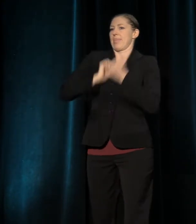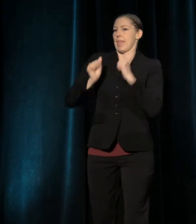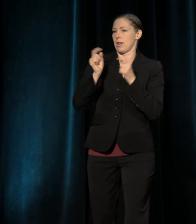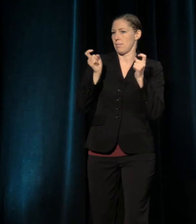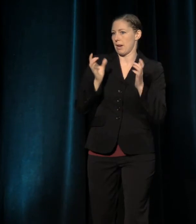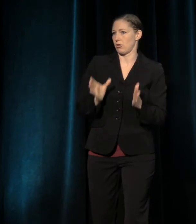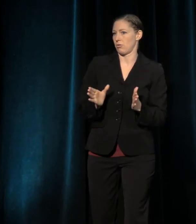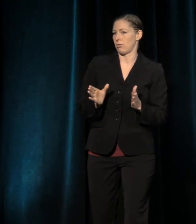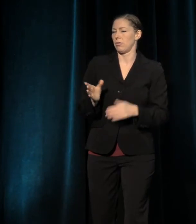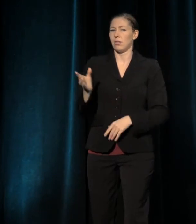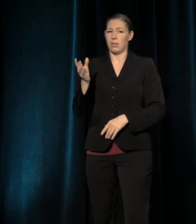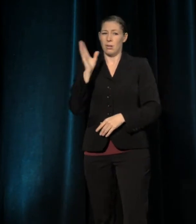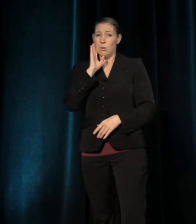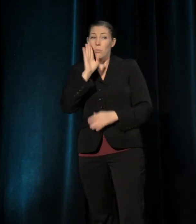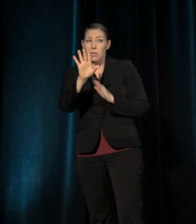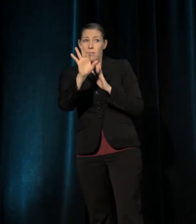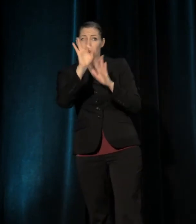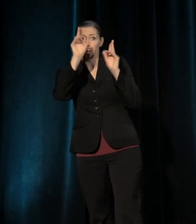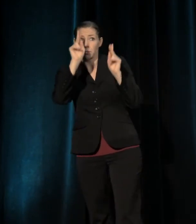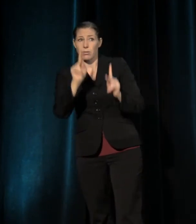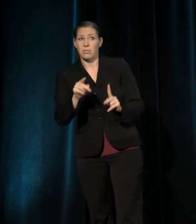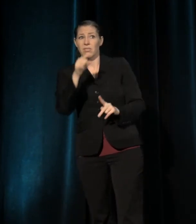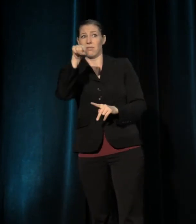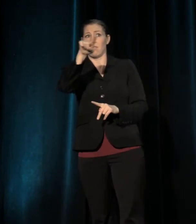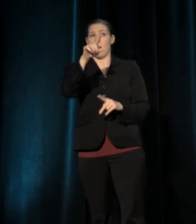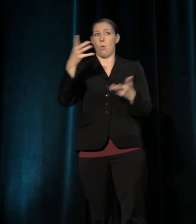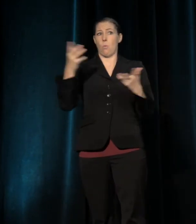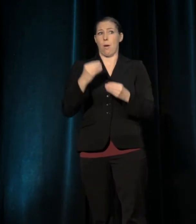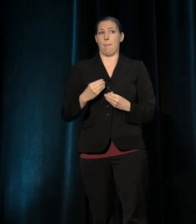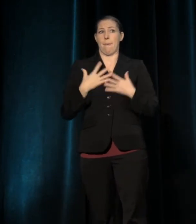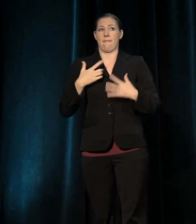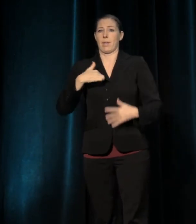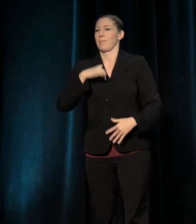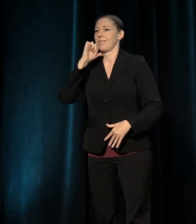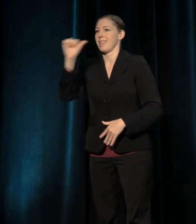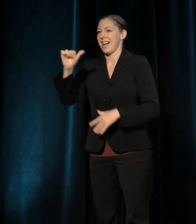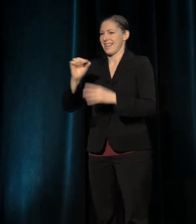what motivates me is not crunching numbers, but actually making theater?